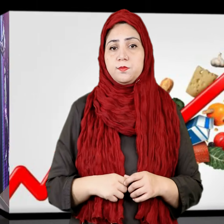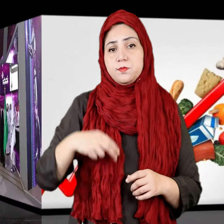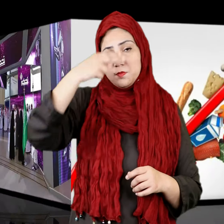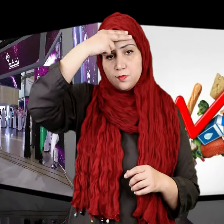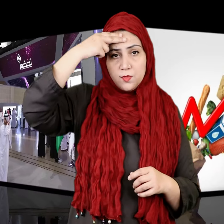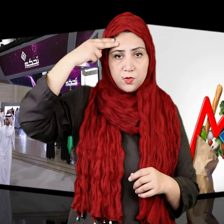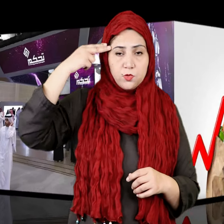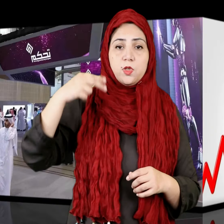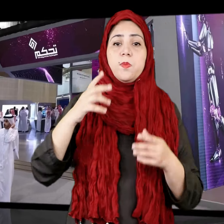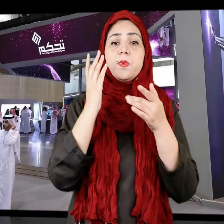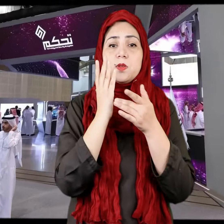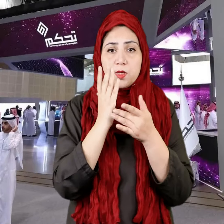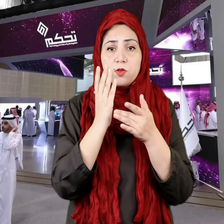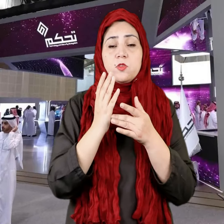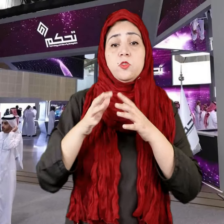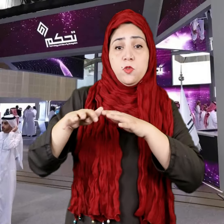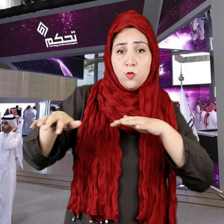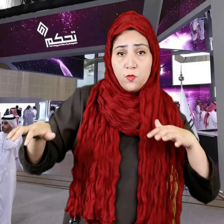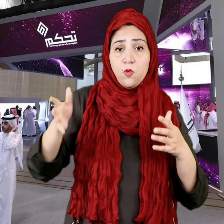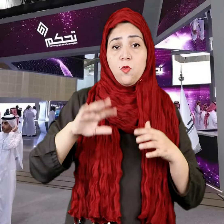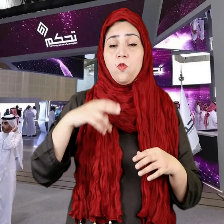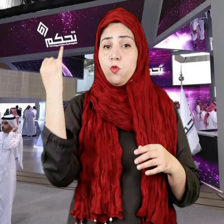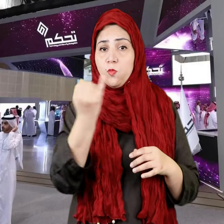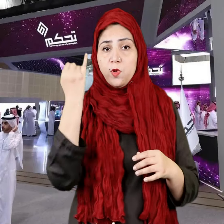A technology conference and exhibition are being held in Saudi Arabia.